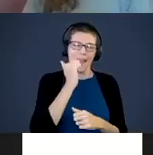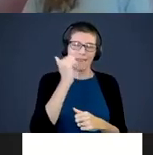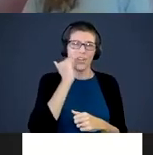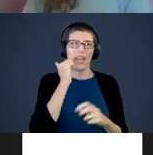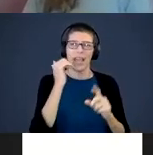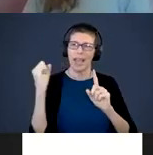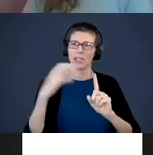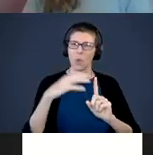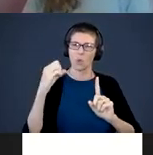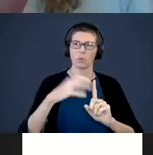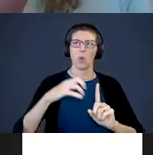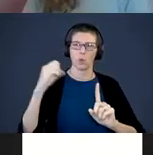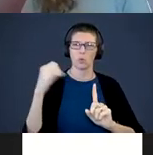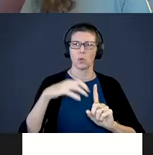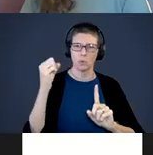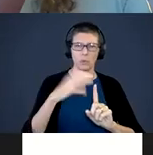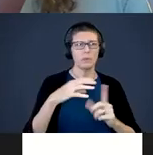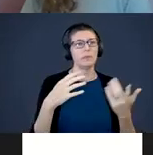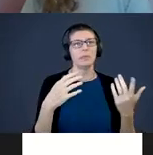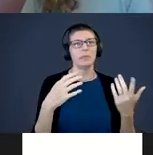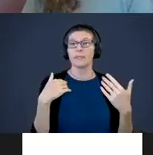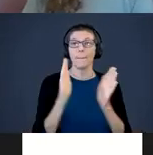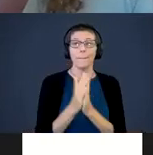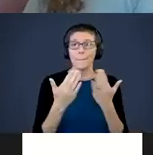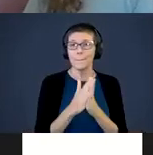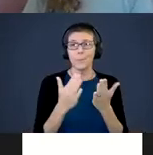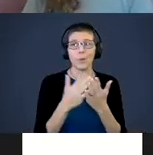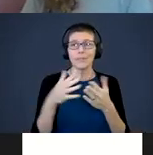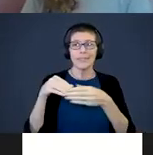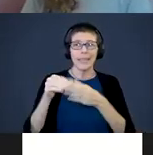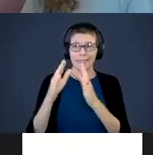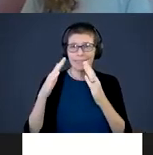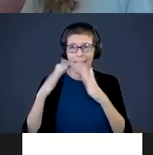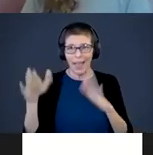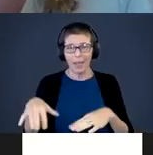baby to print- have books around the house. Keep magazines where kids can get to them if you don't